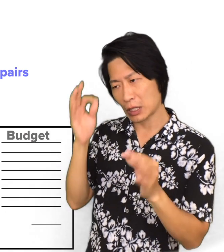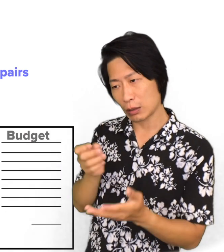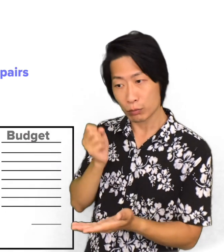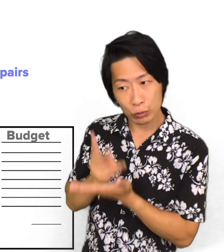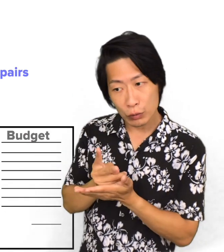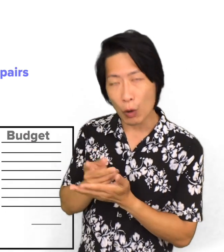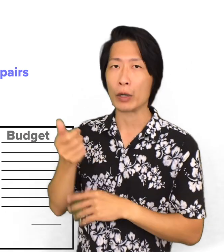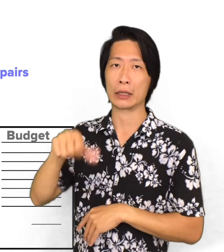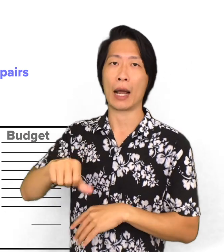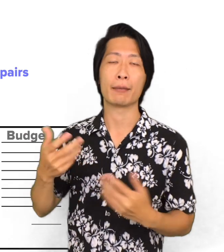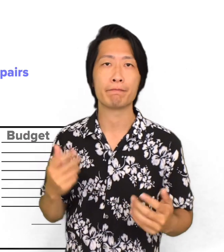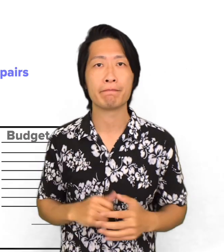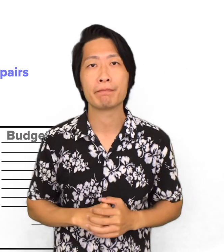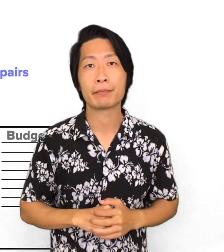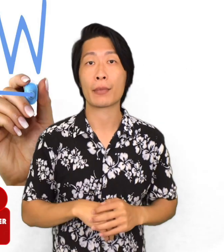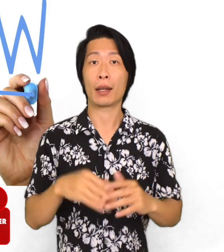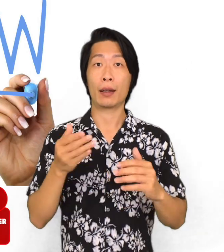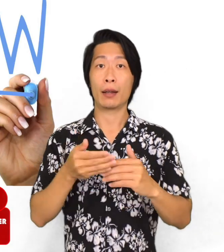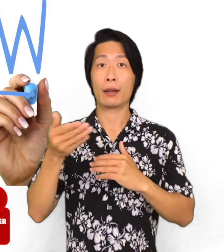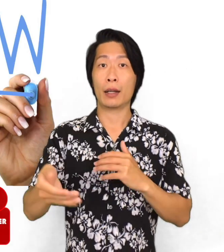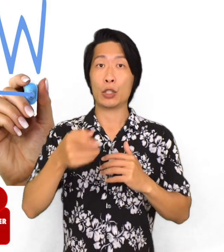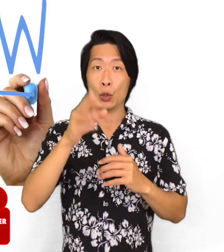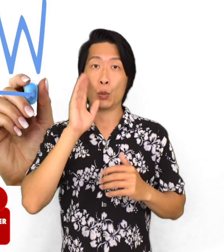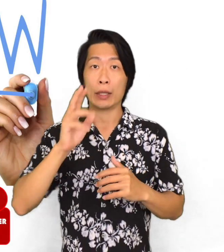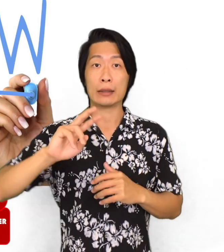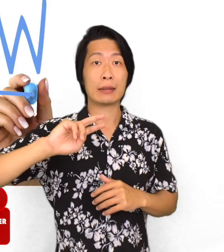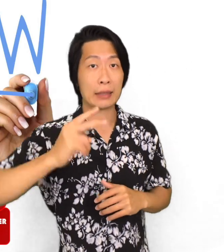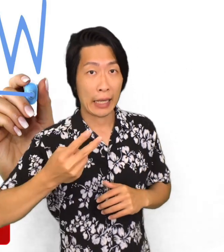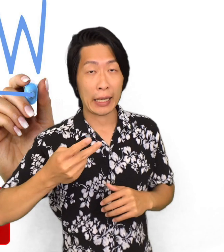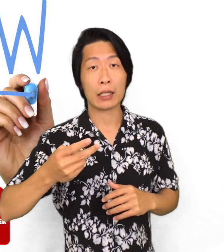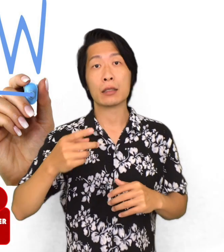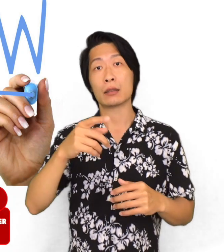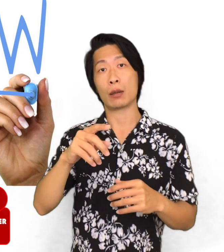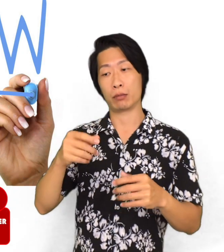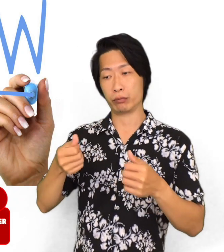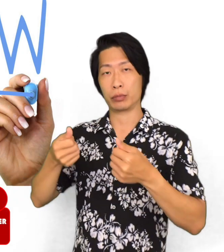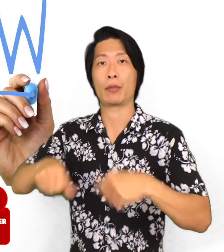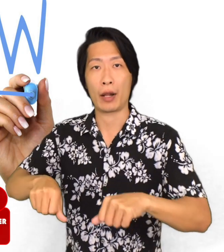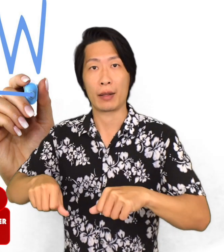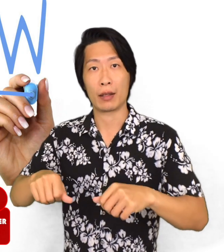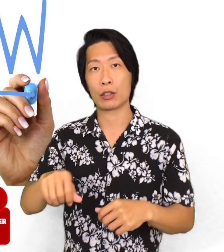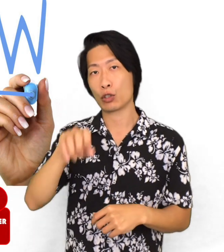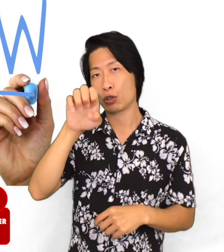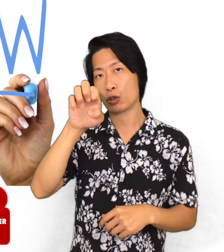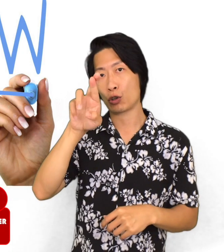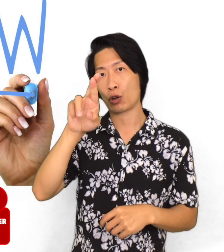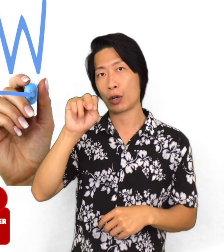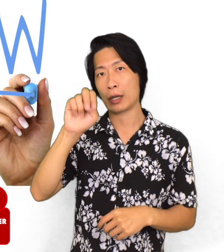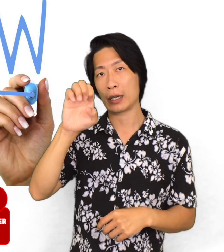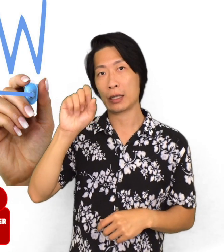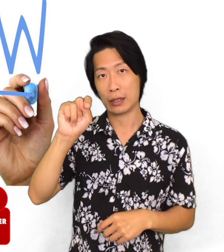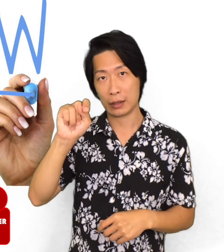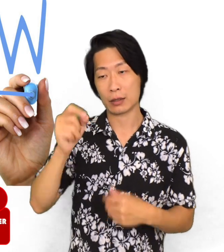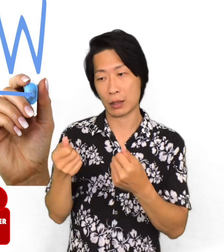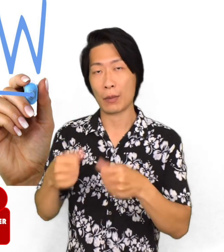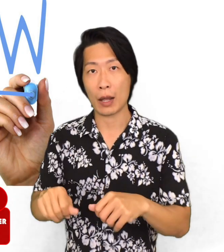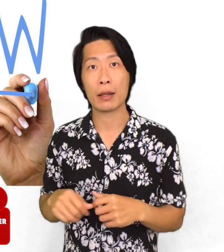decide to approve or deny. After that you'll make your Earnest Deposit, this is a second deposit basically to